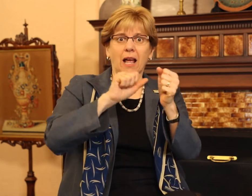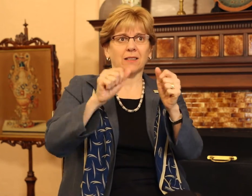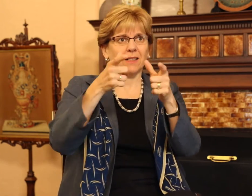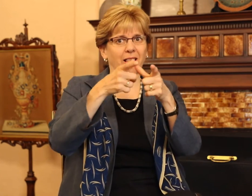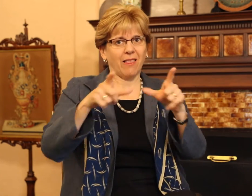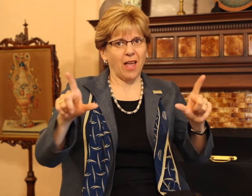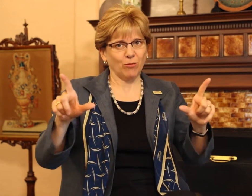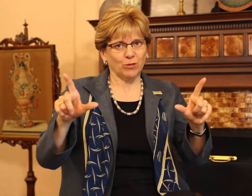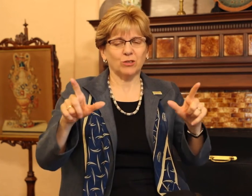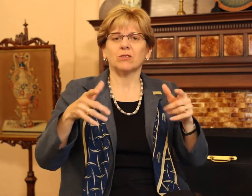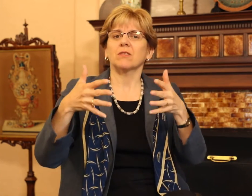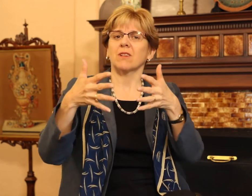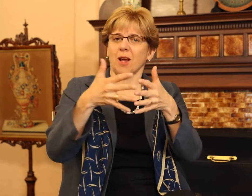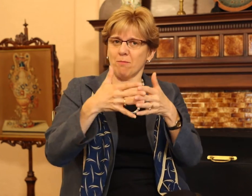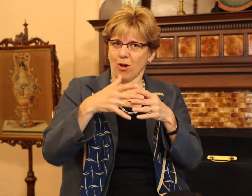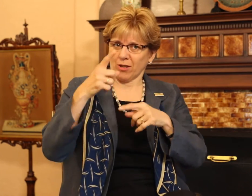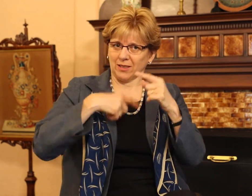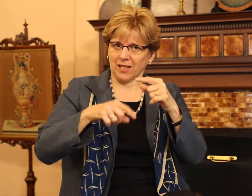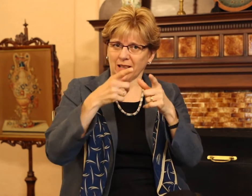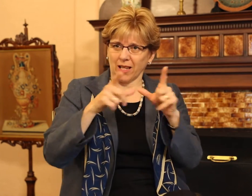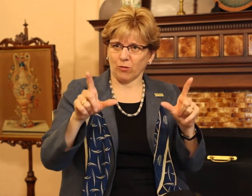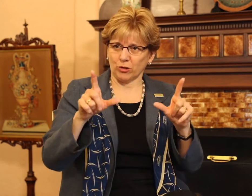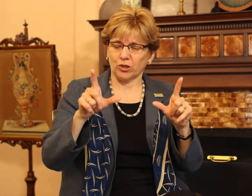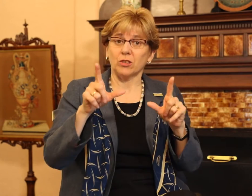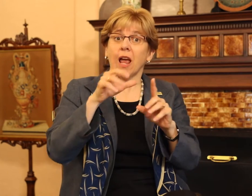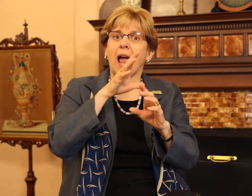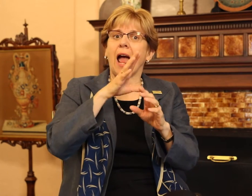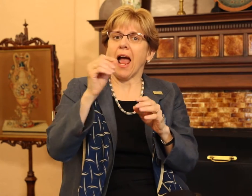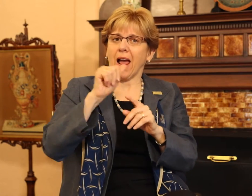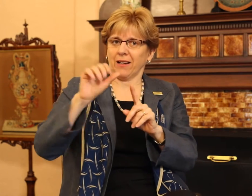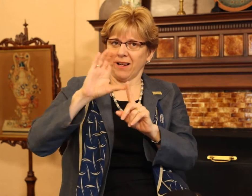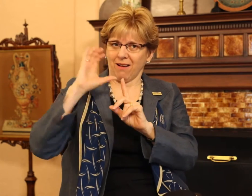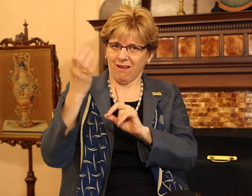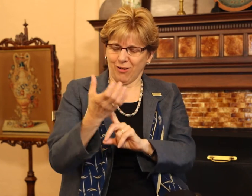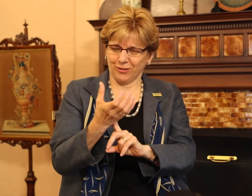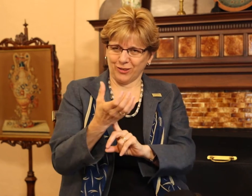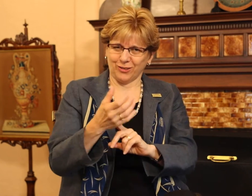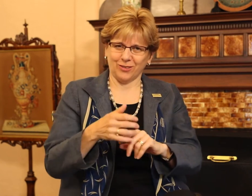American Sign Language and Deaf Culture.